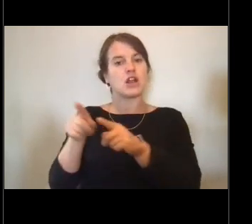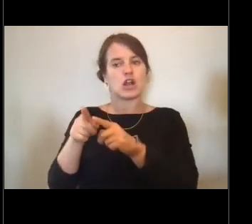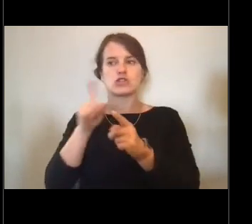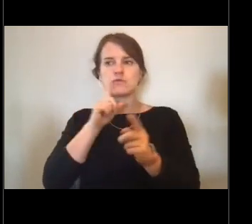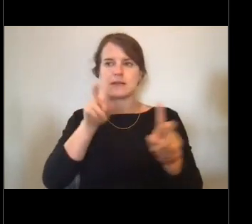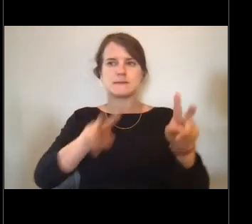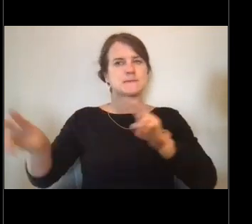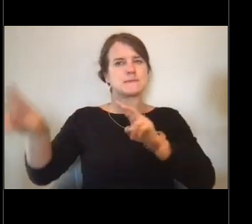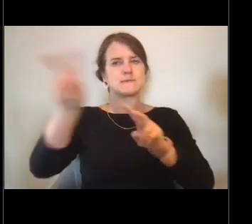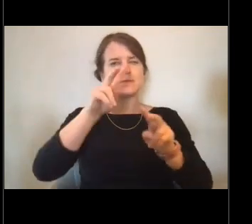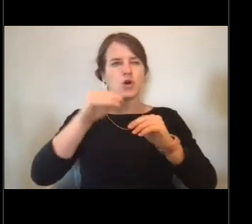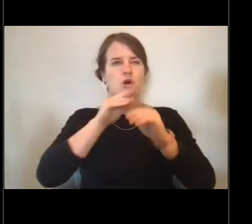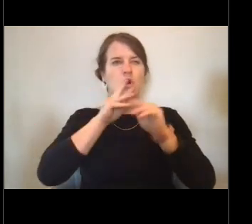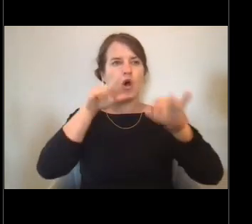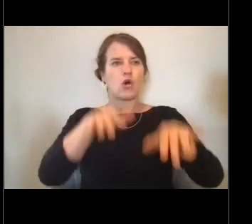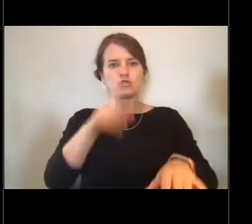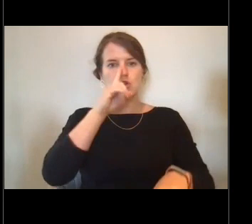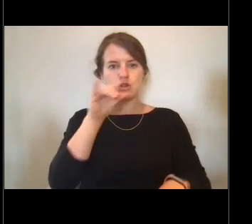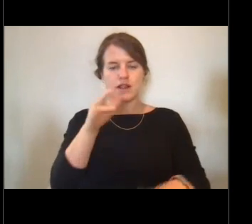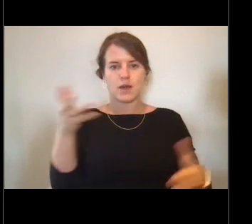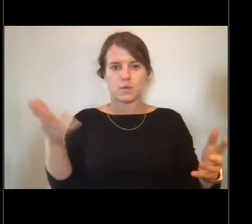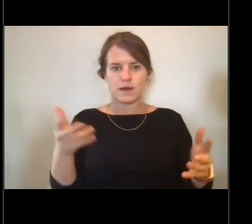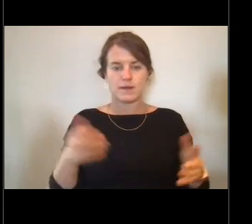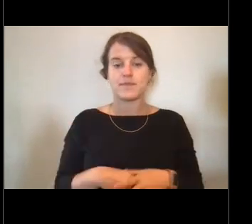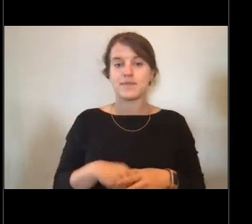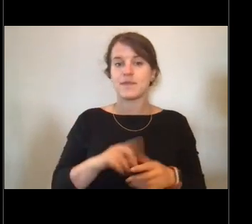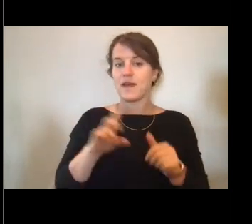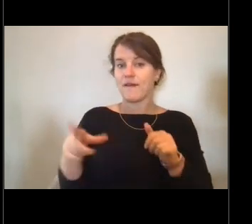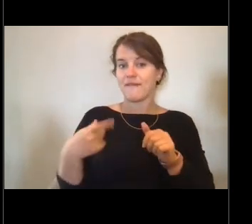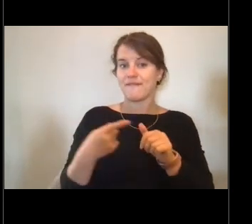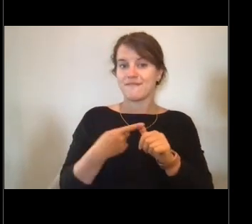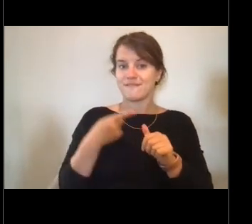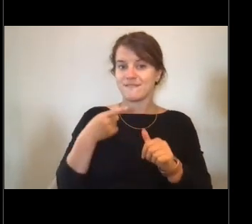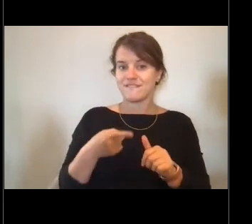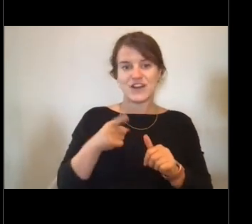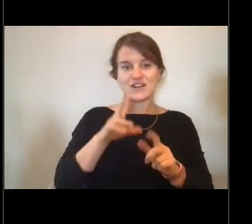And the majority of the first sea assignment when you're straight out of training,